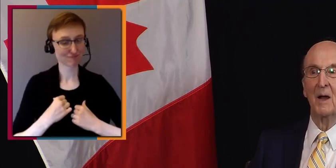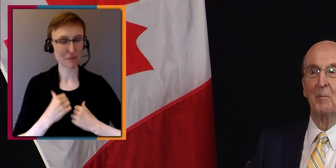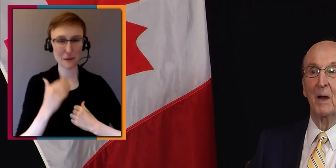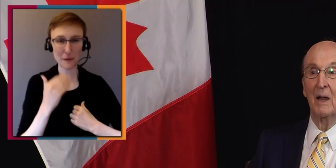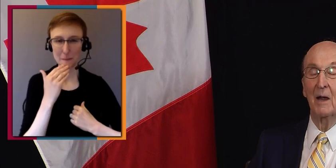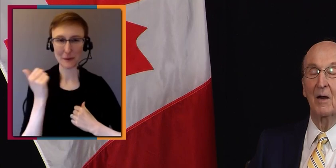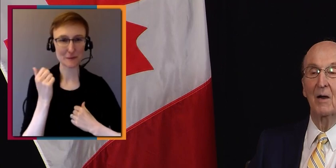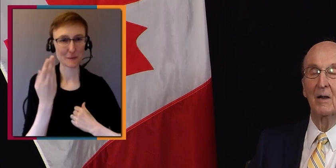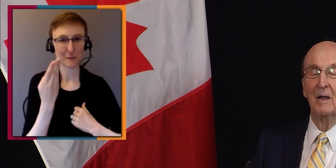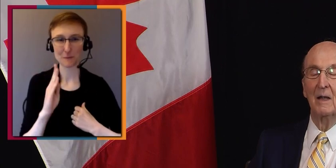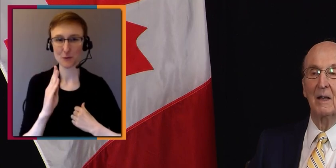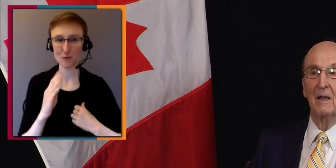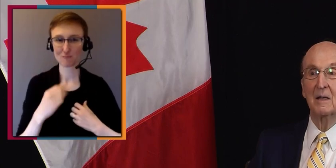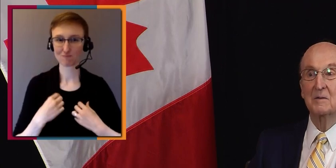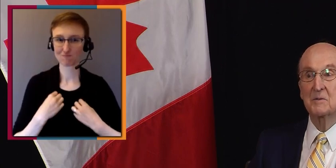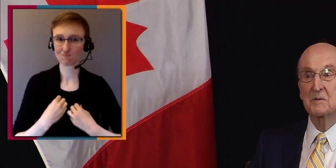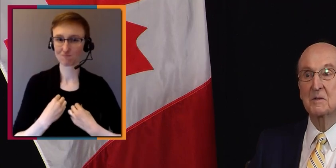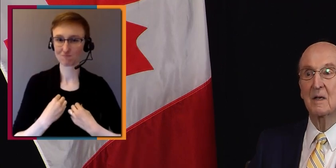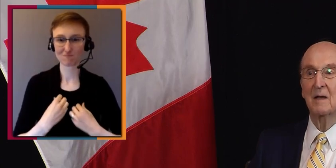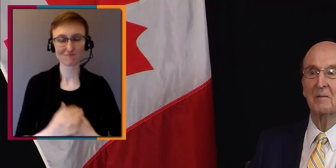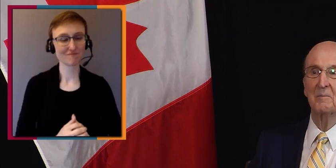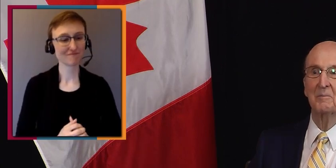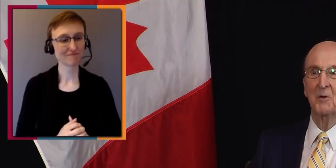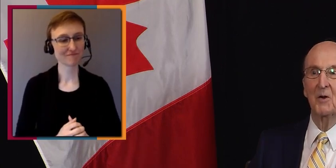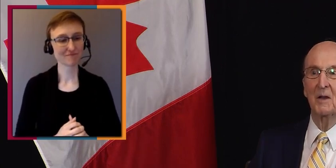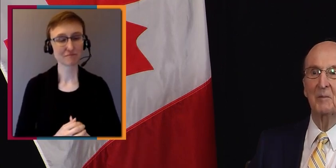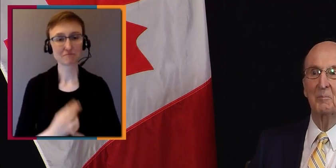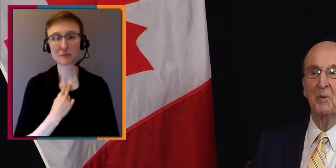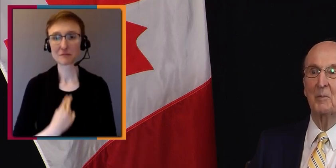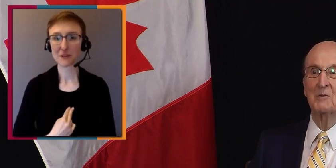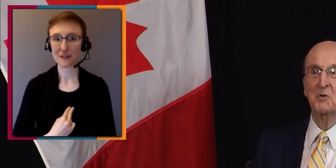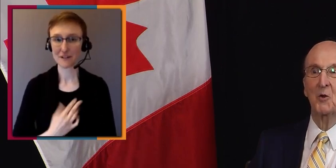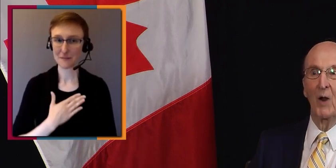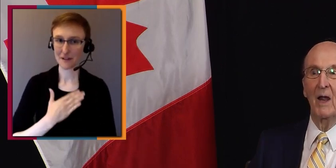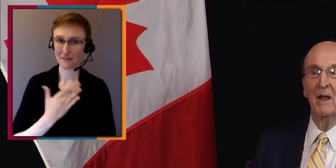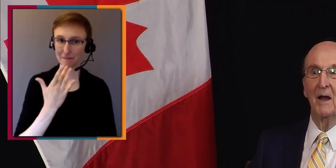My hair is turning pretty much to gray.